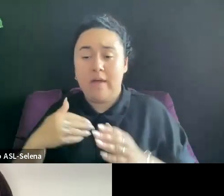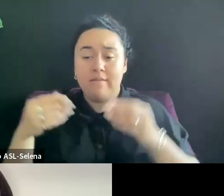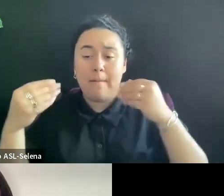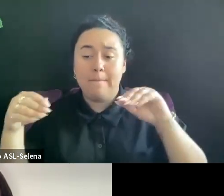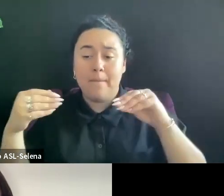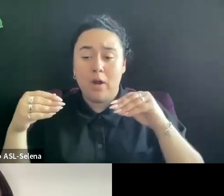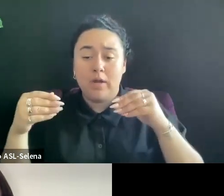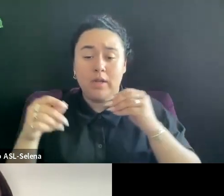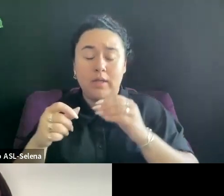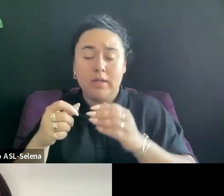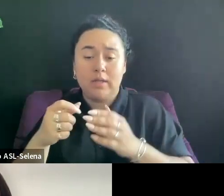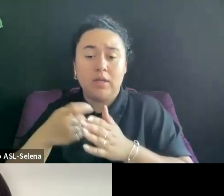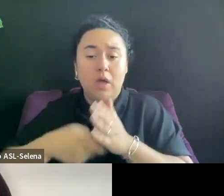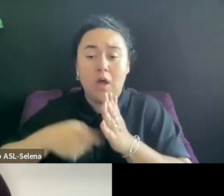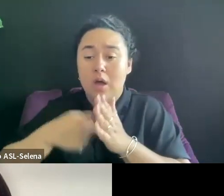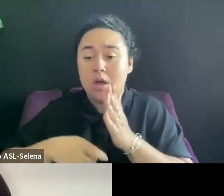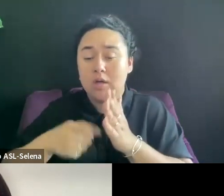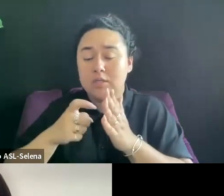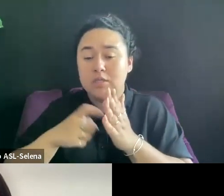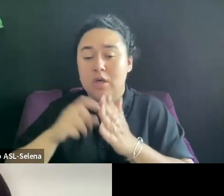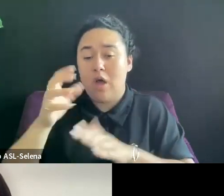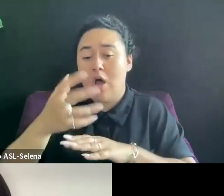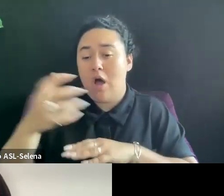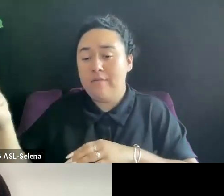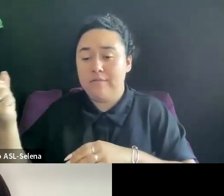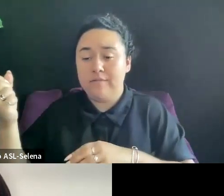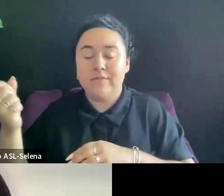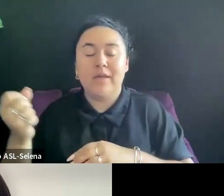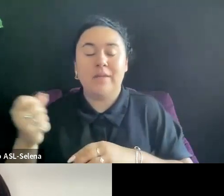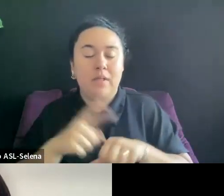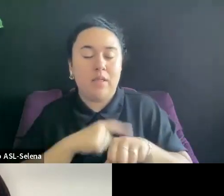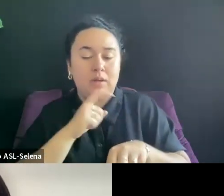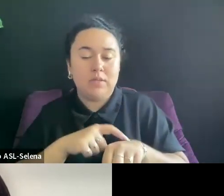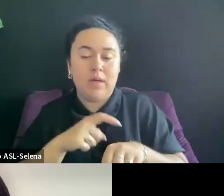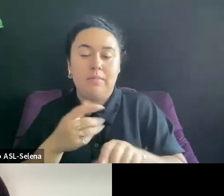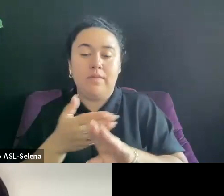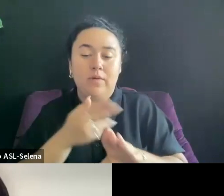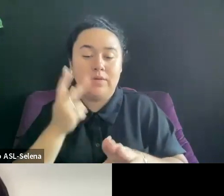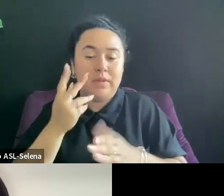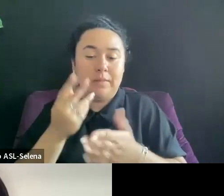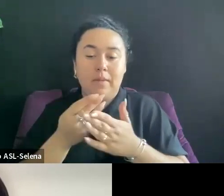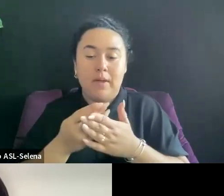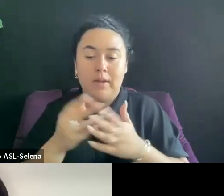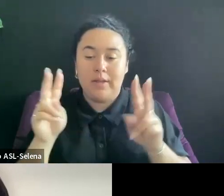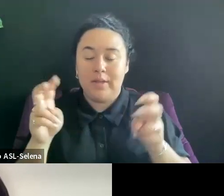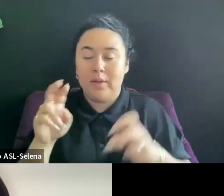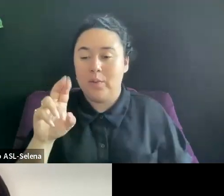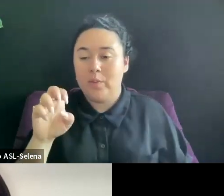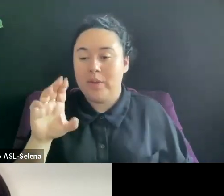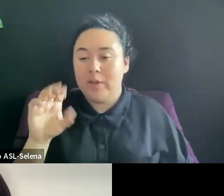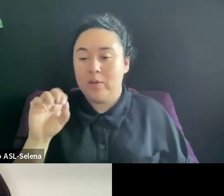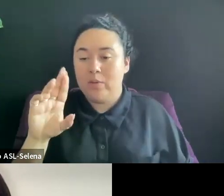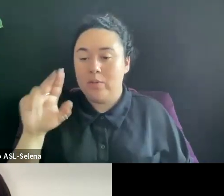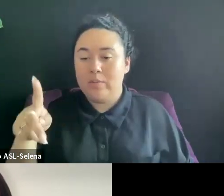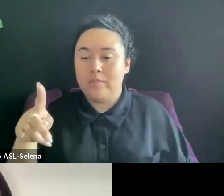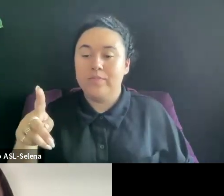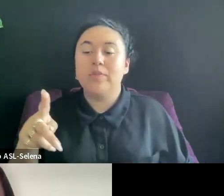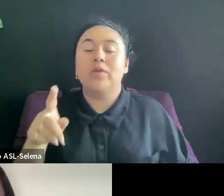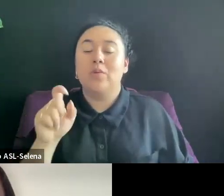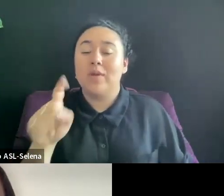LONG TIME BEFORE YOU SEE A RECOUP. THERE IS ALSO SOMETHING YOU CAN ASK FOR THAT A LOT OF FILMMAKER S DON'T KNOW IS YOU CAN ASK FOR